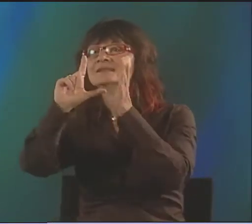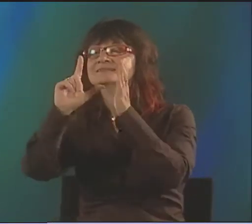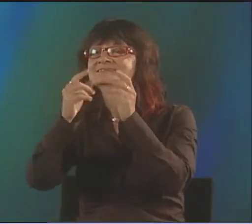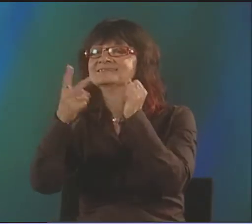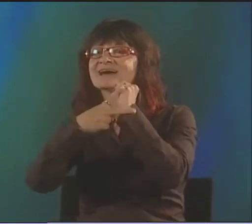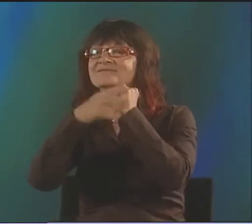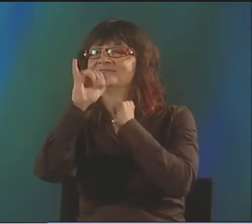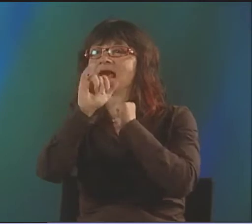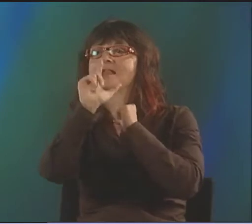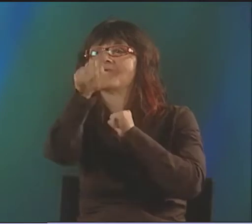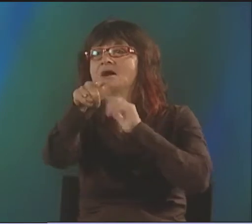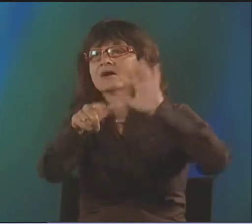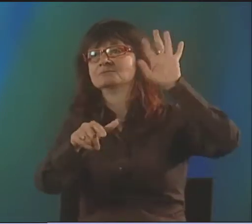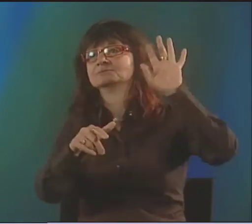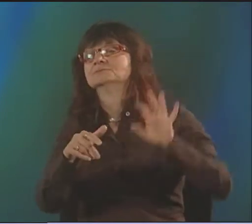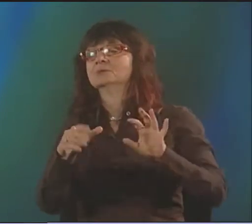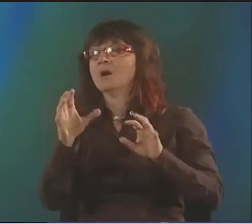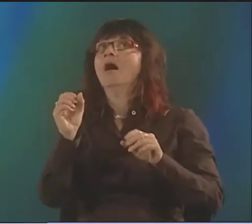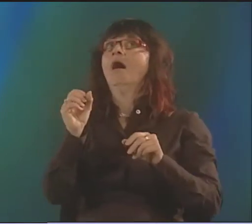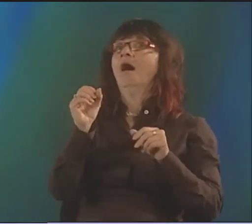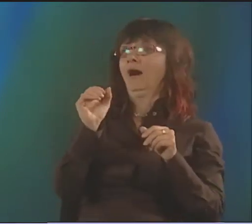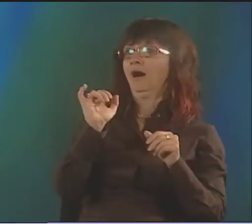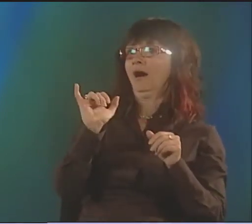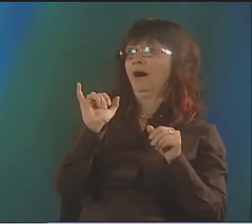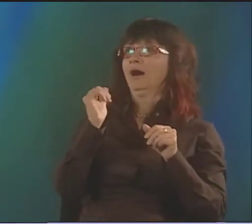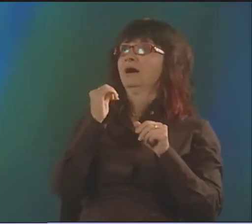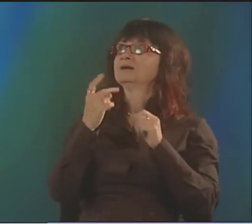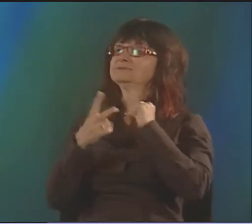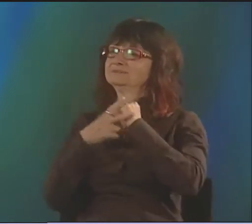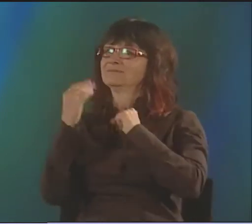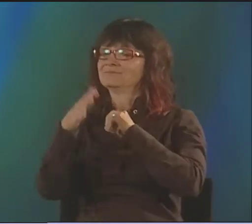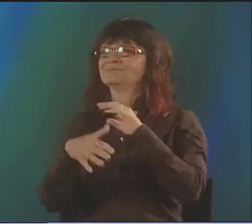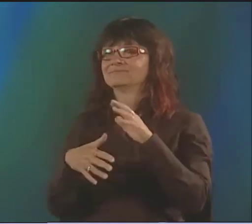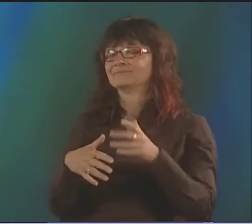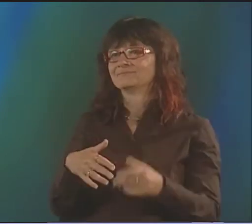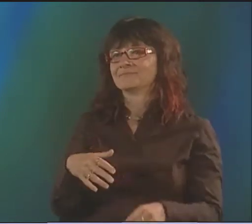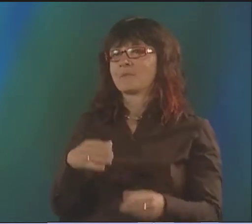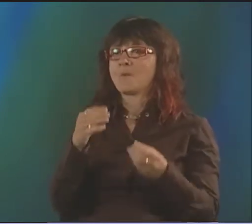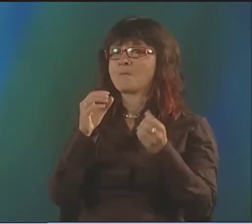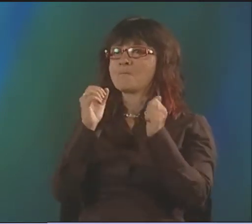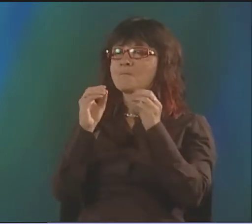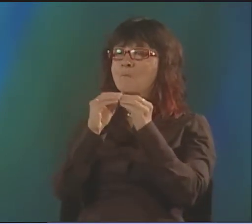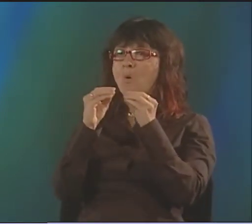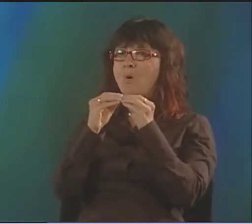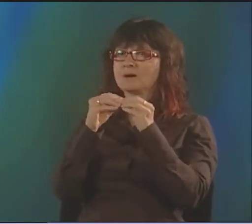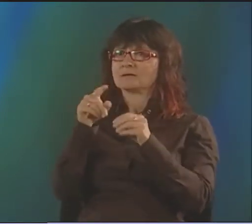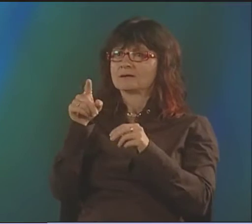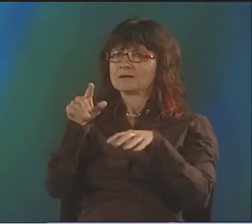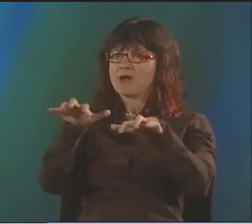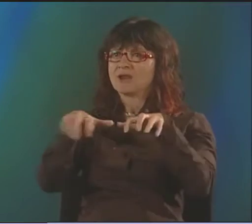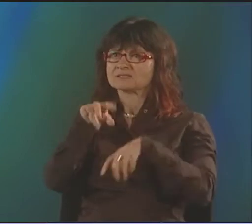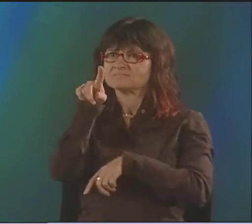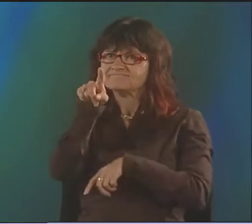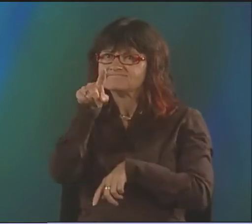IT WOULDN'T BE AS INTERESTING. KENNY SAID, "SAVE IT TILL LATER. SAVE THE BIG REVEAL UNTIL THE END."